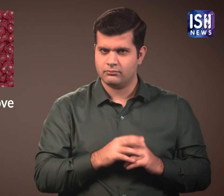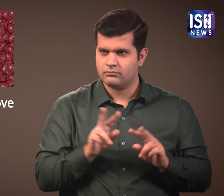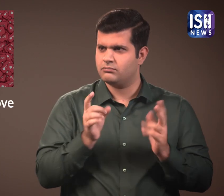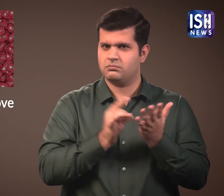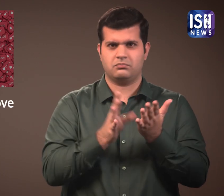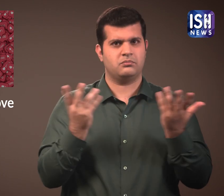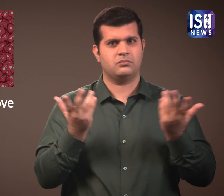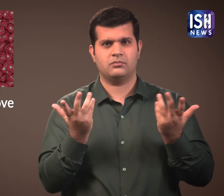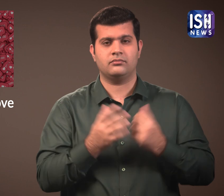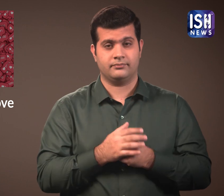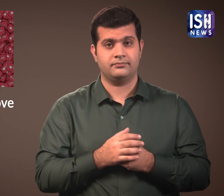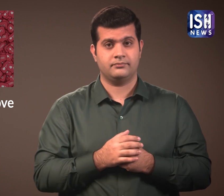Why are they removing it?